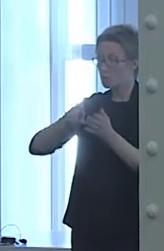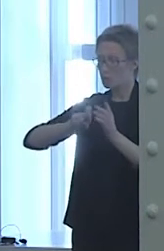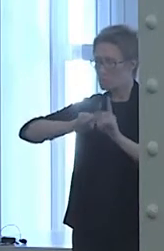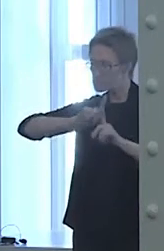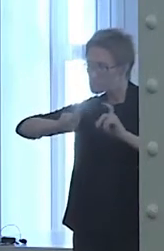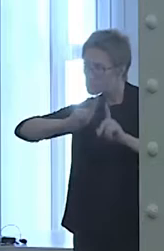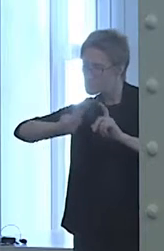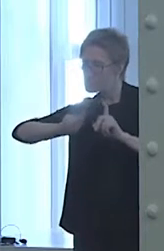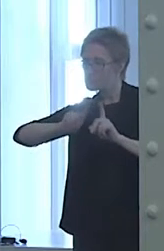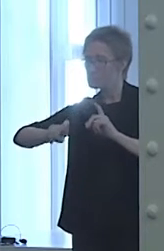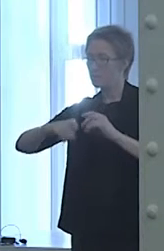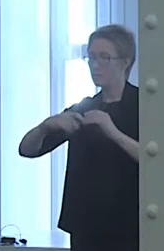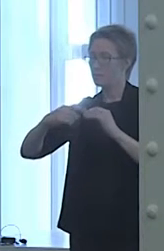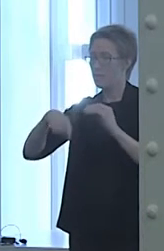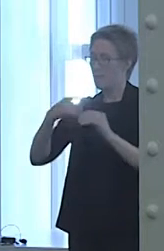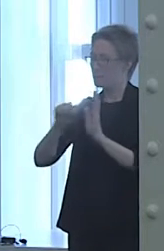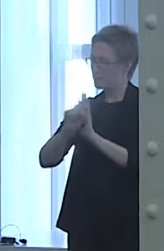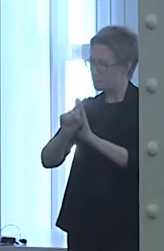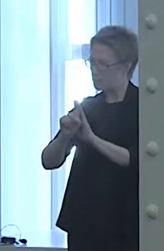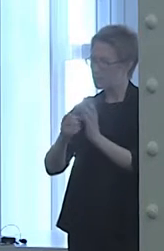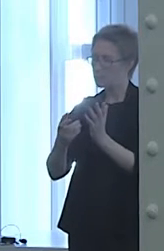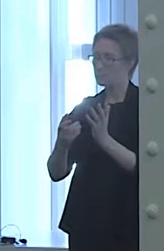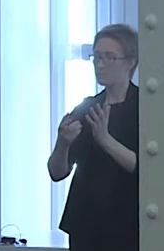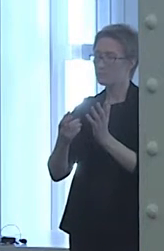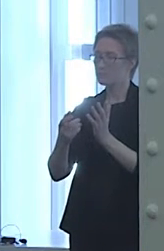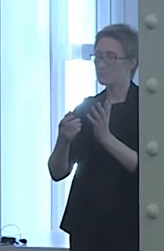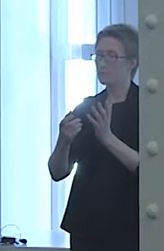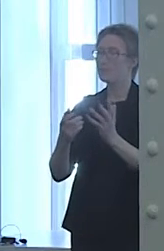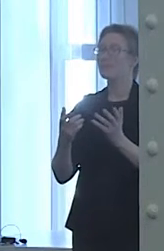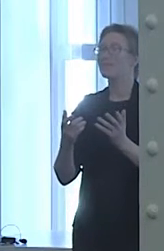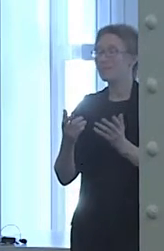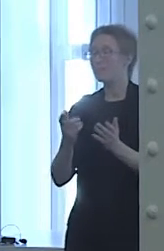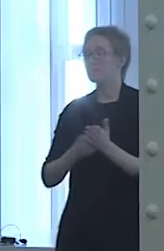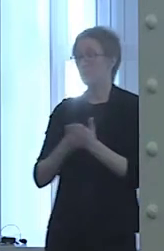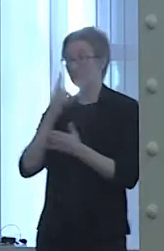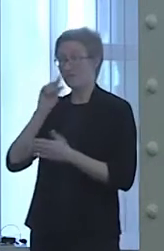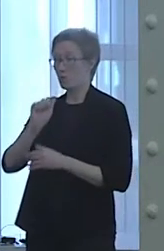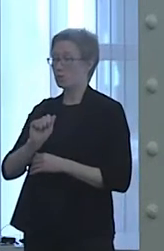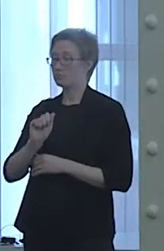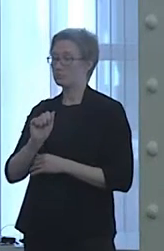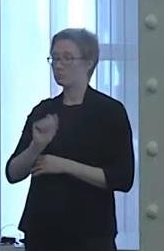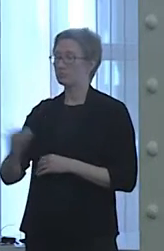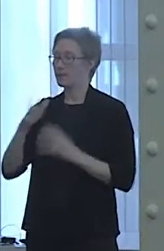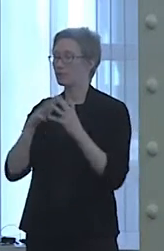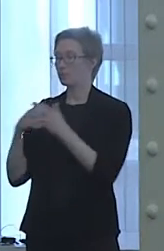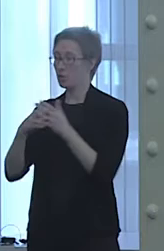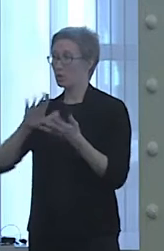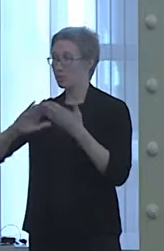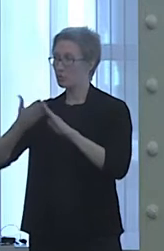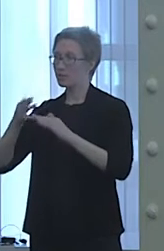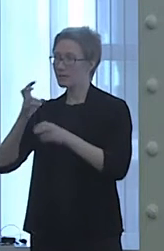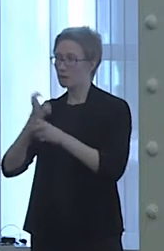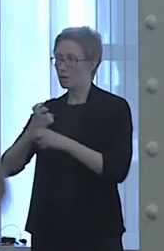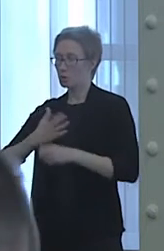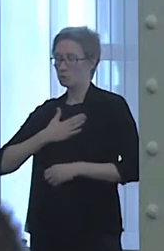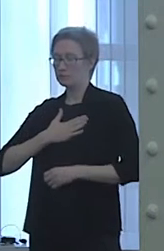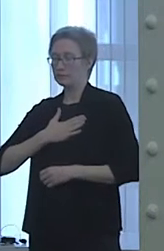who value harmony with others to admit that they are not feeling well emotionally. Patients can increase the chances